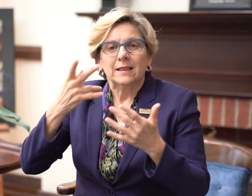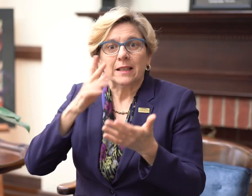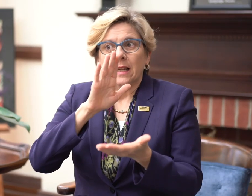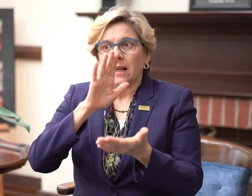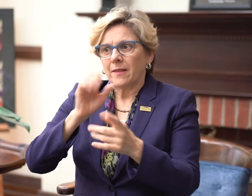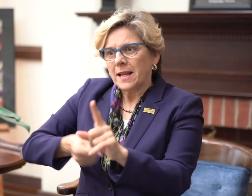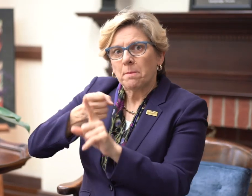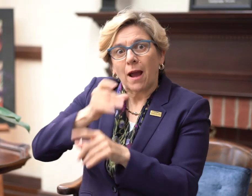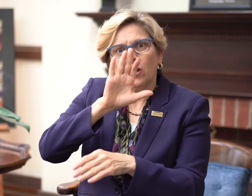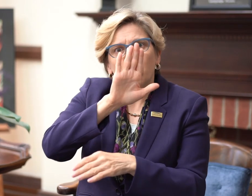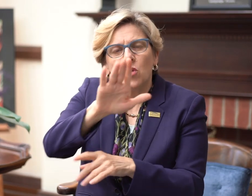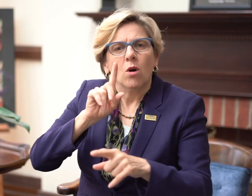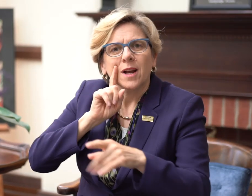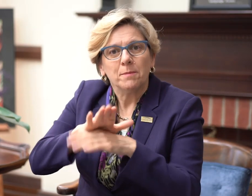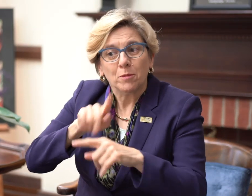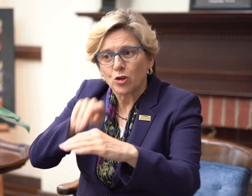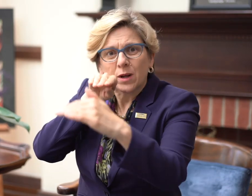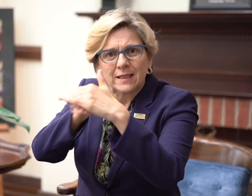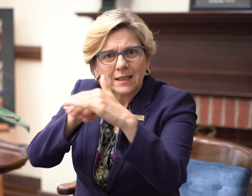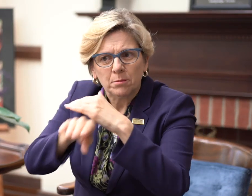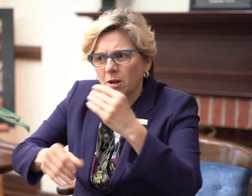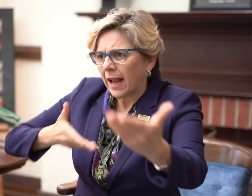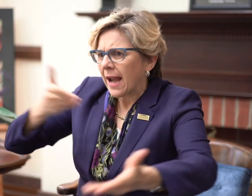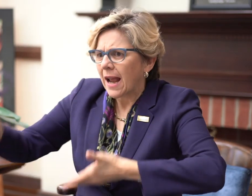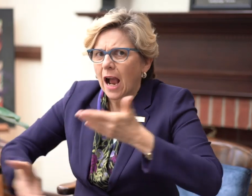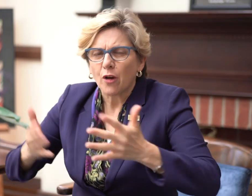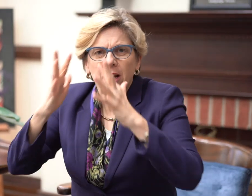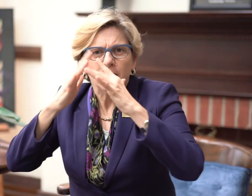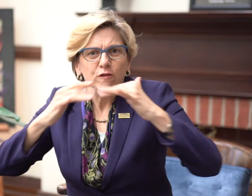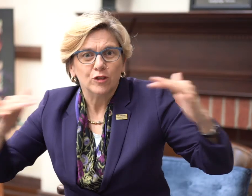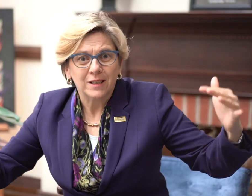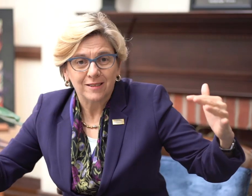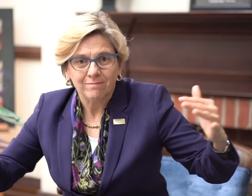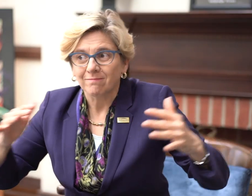see the impact of your commitment to accessibility and hiring diverse people